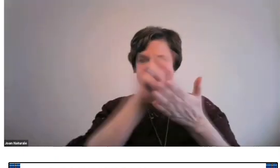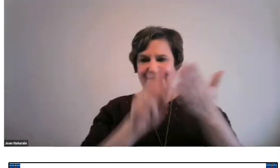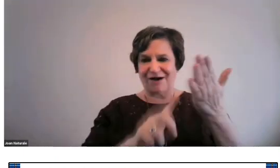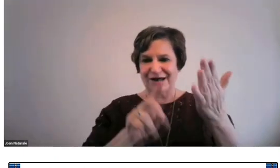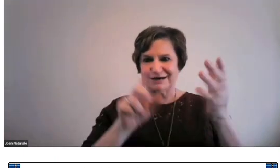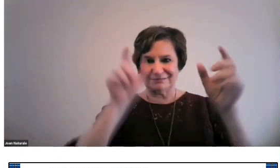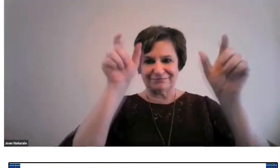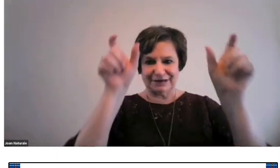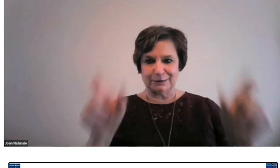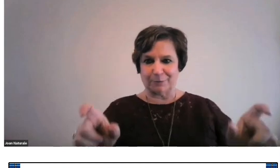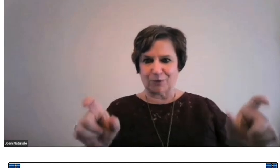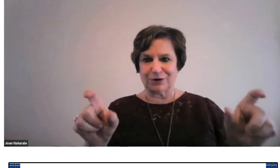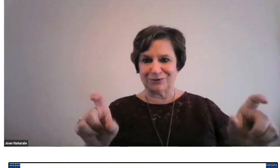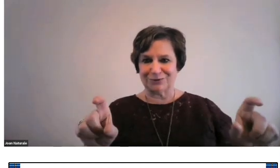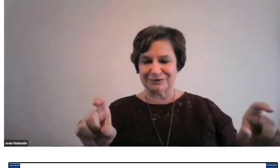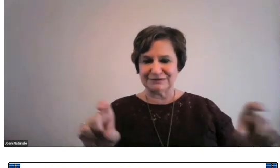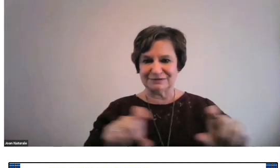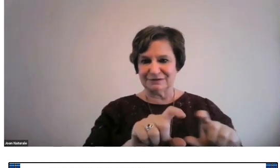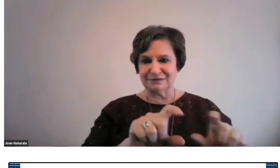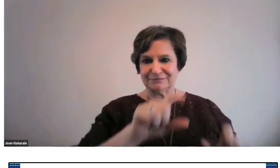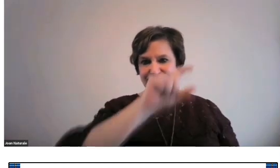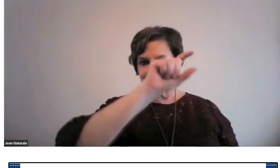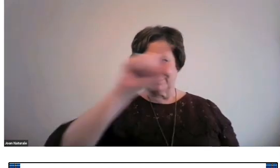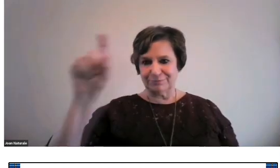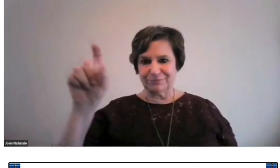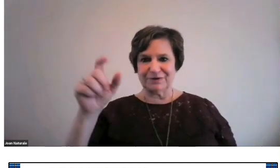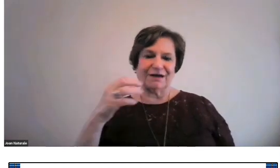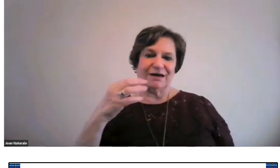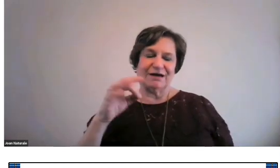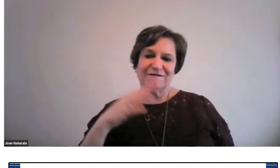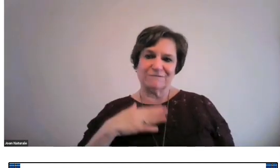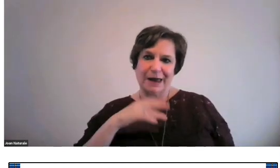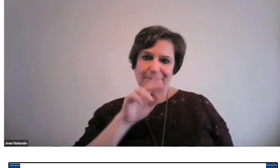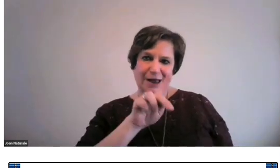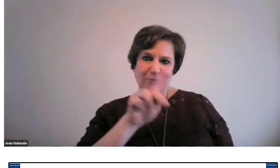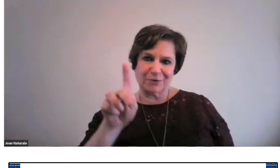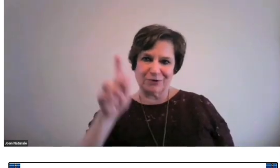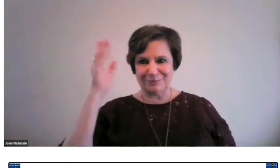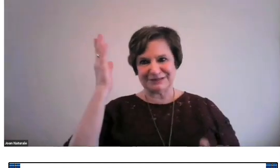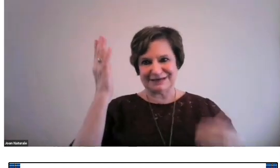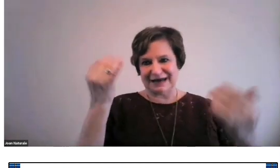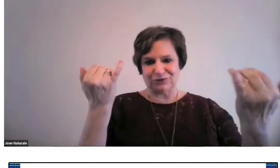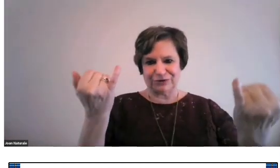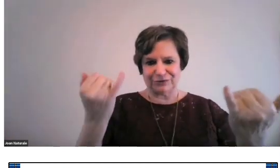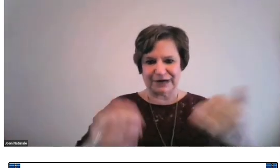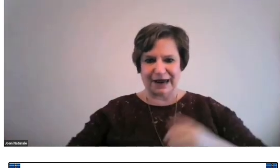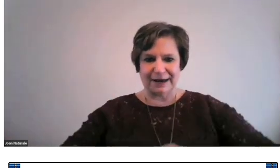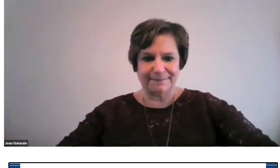And I used the plaid design as a border for my PowerPoint presentation today.